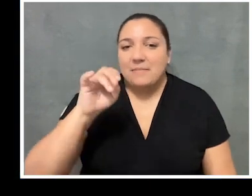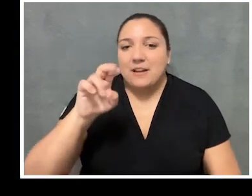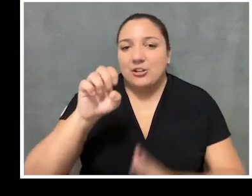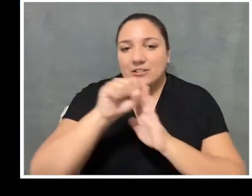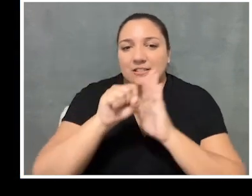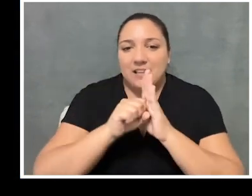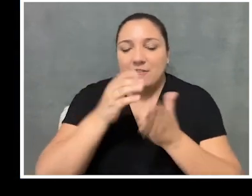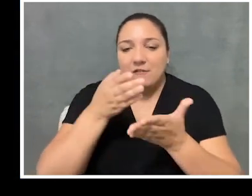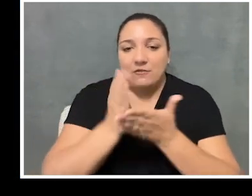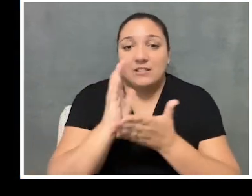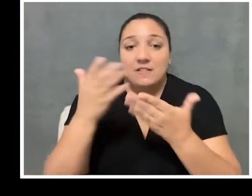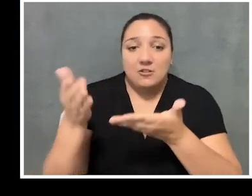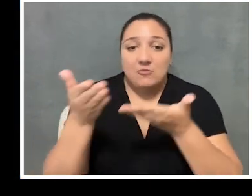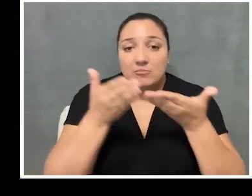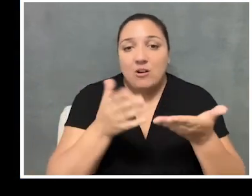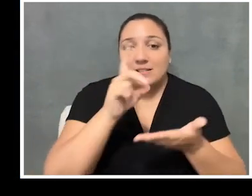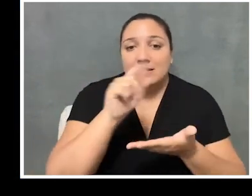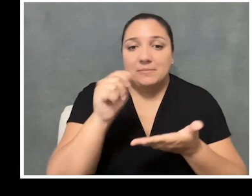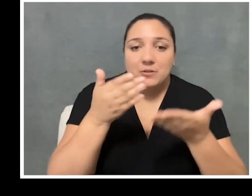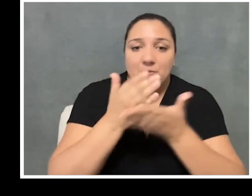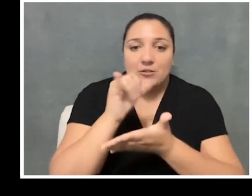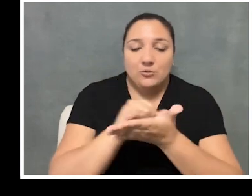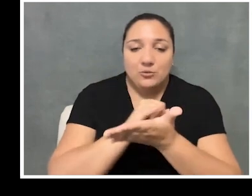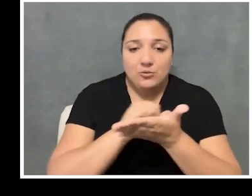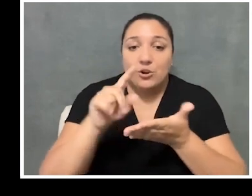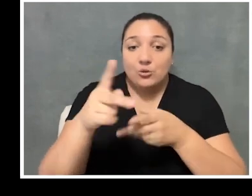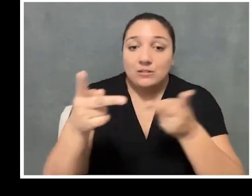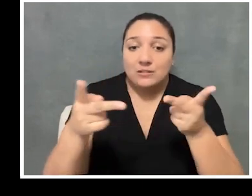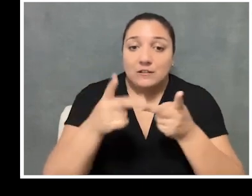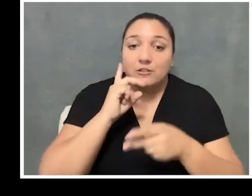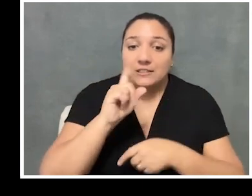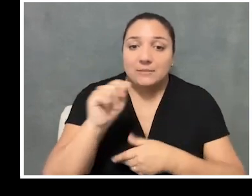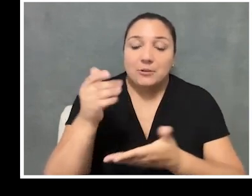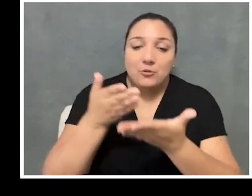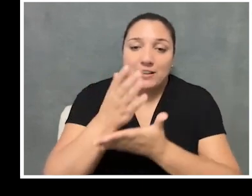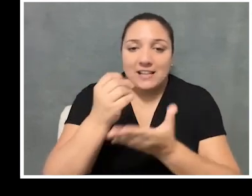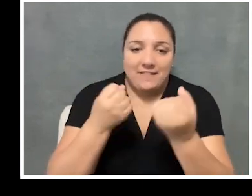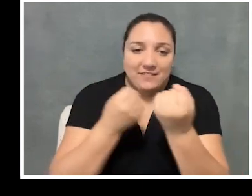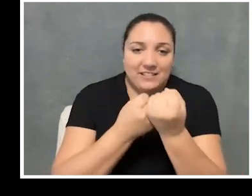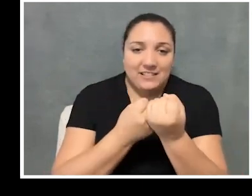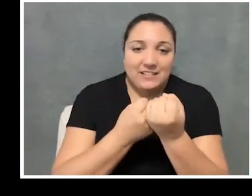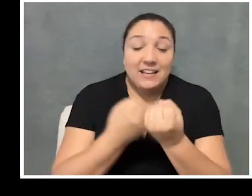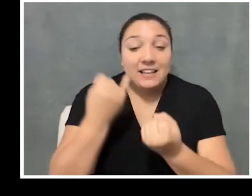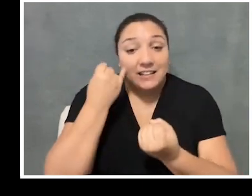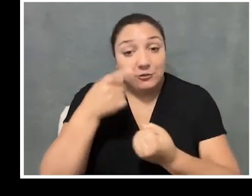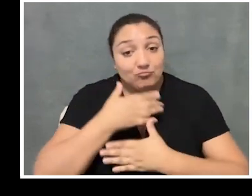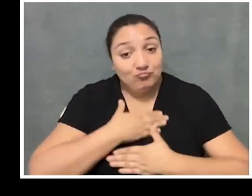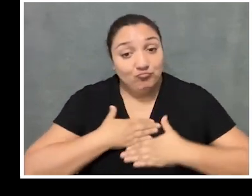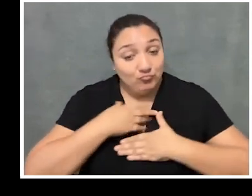[Katrin] Empire State of Rights has been brought to you by Disability Rights New York, your source for disability rights and advocacy.